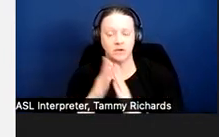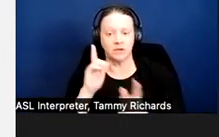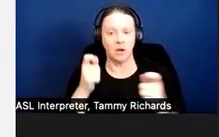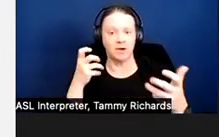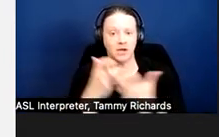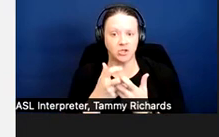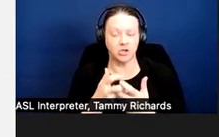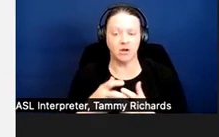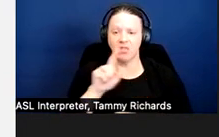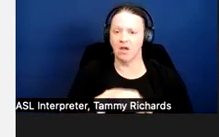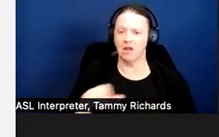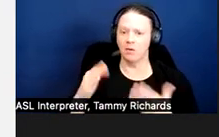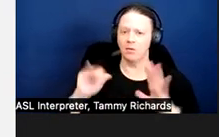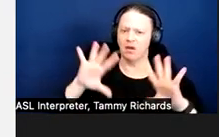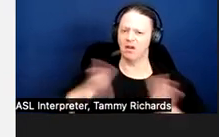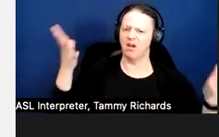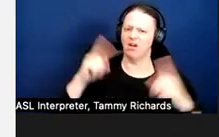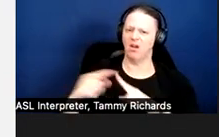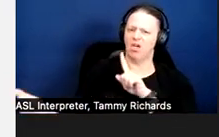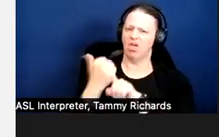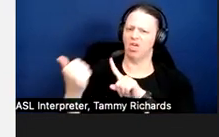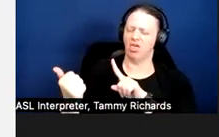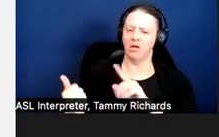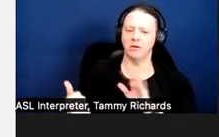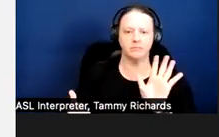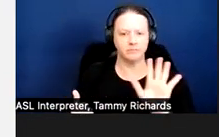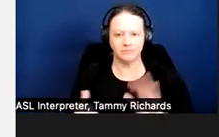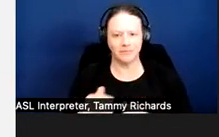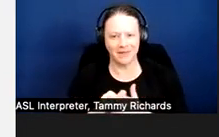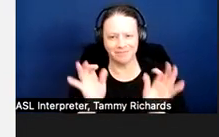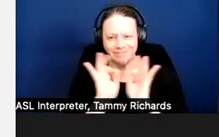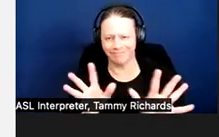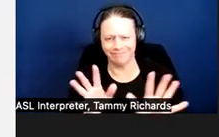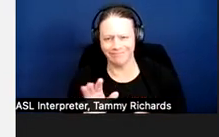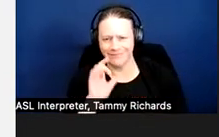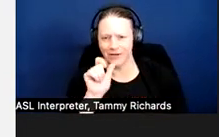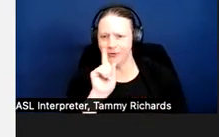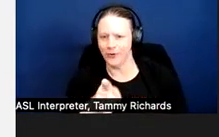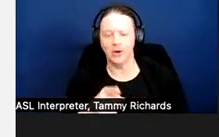Landlords may prefer that a tenant indicate that they need accommodations on a rental